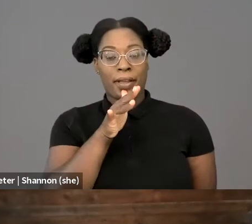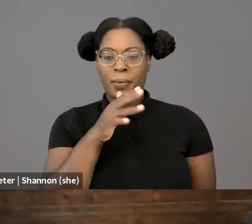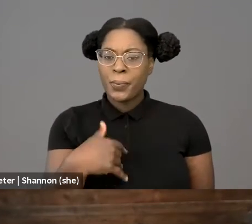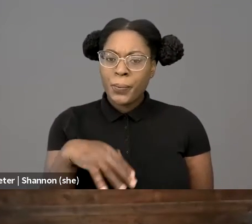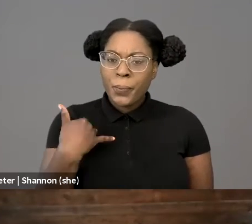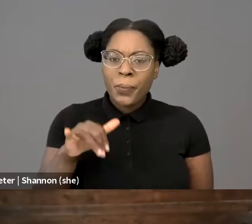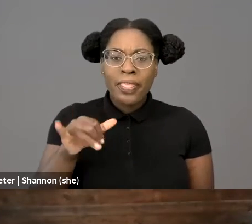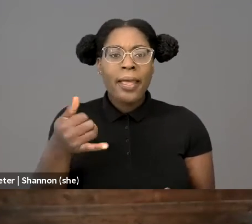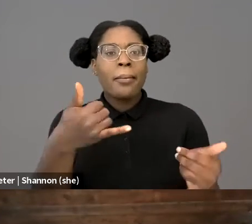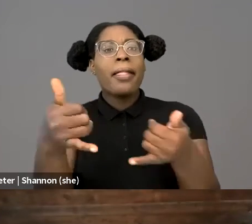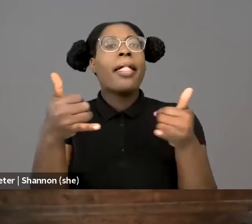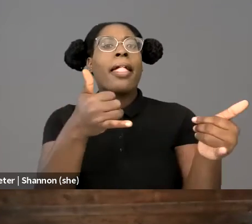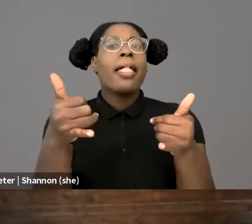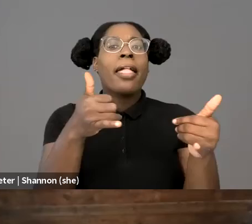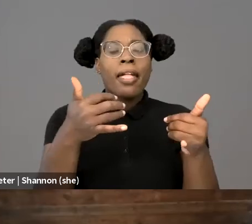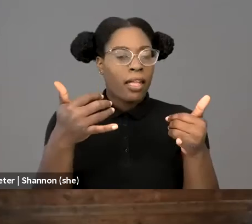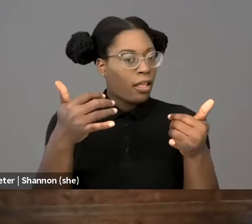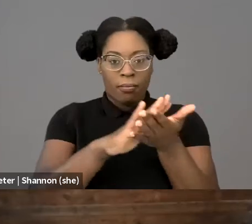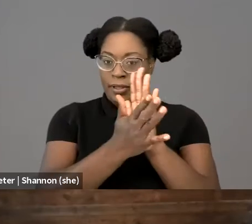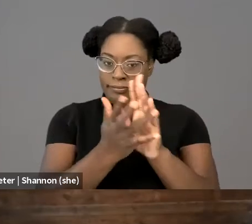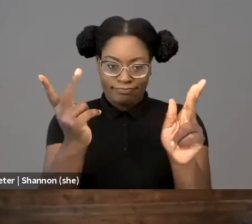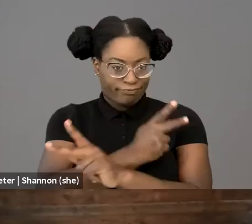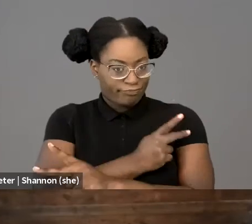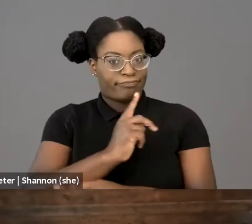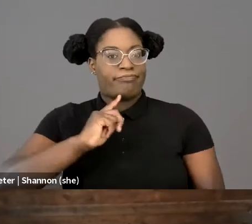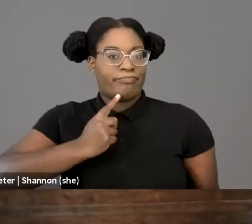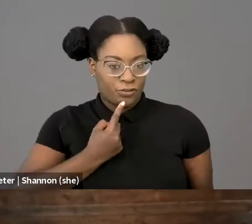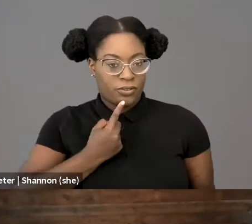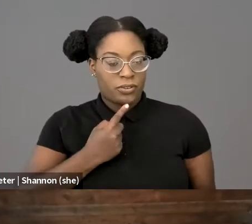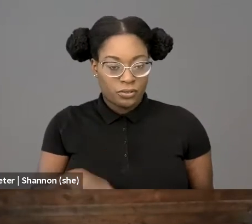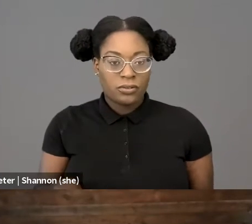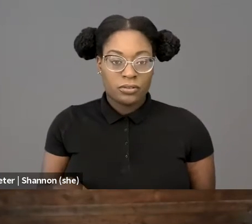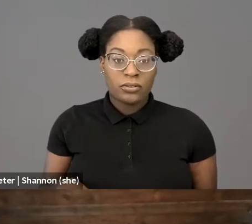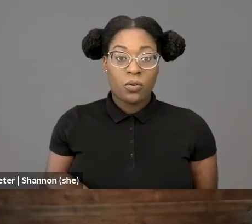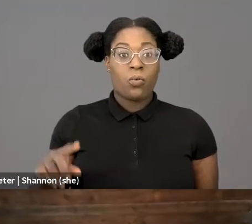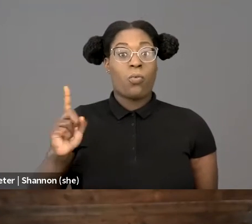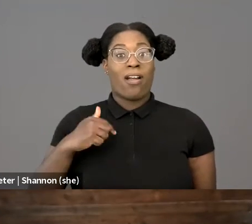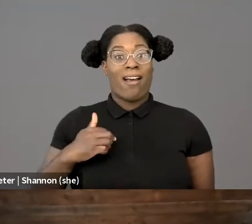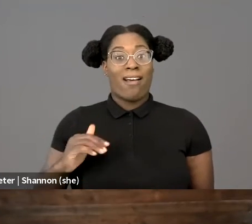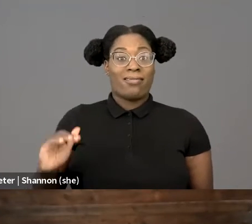We all knew there was no turning back at that point. In the Bronx, the phrase "yo mama" was fighting words.